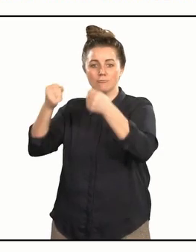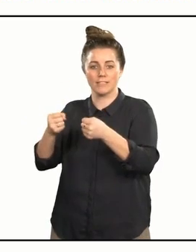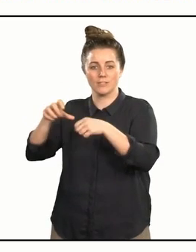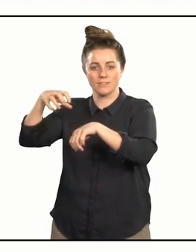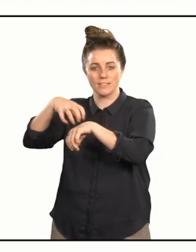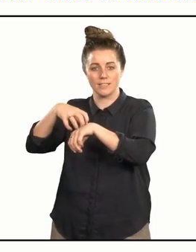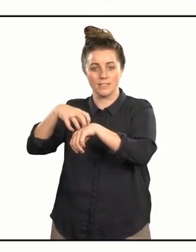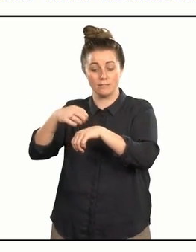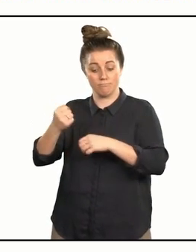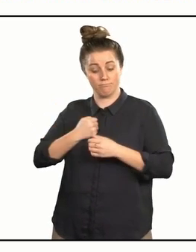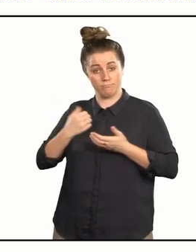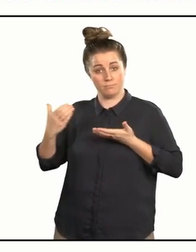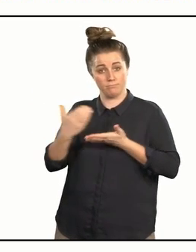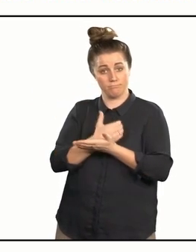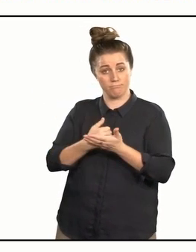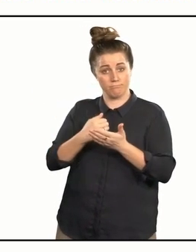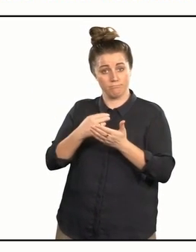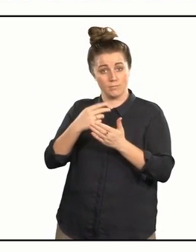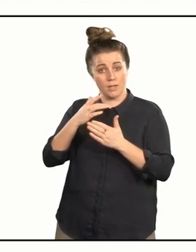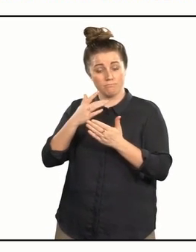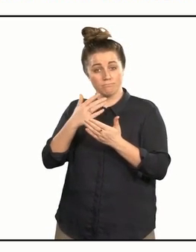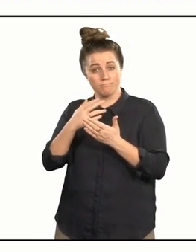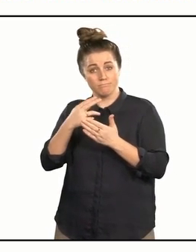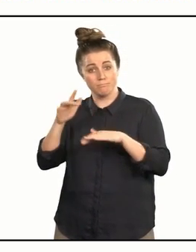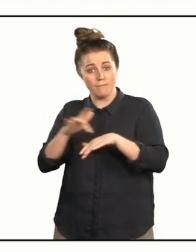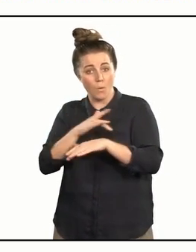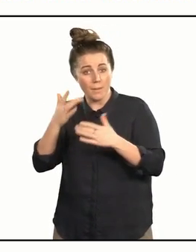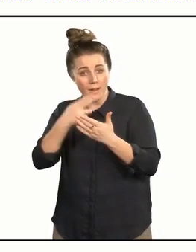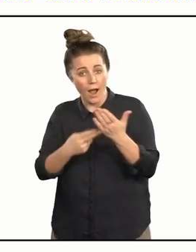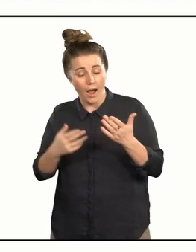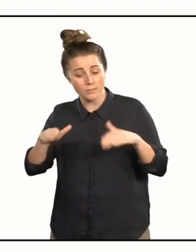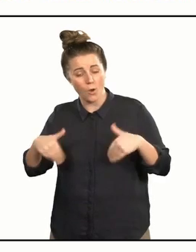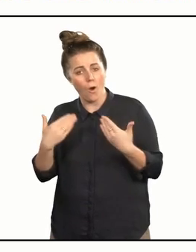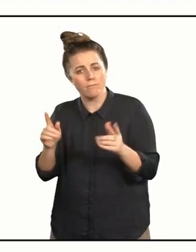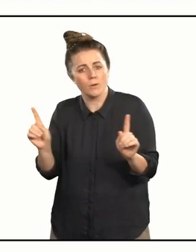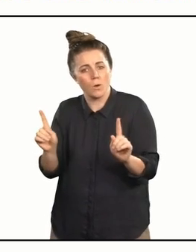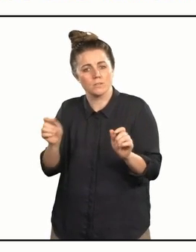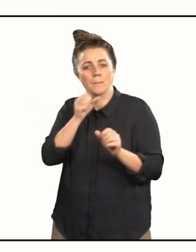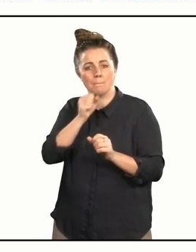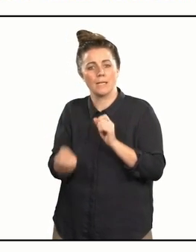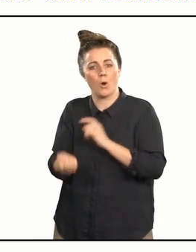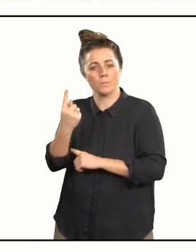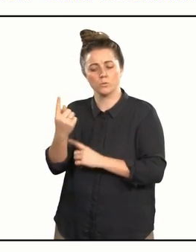Redemption Performing Arts is a programme that offers the men in our care an opportunity